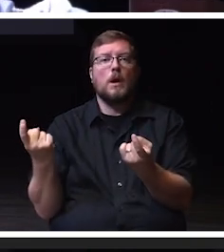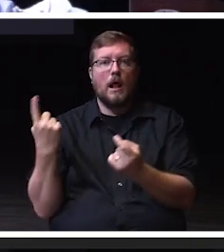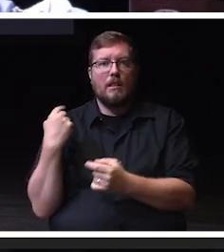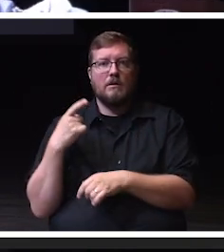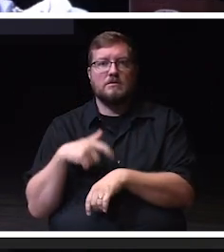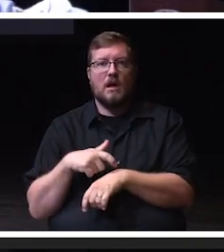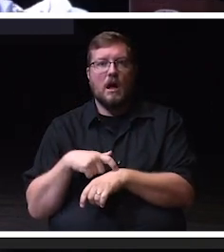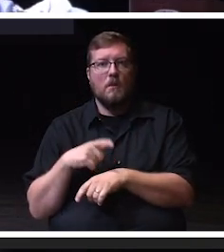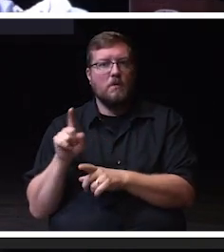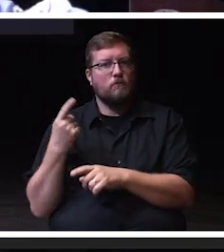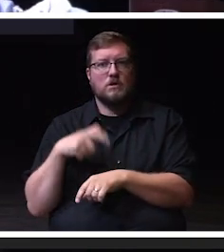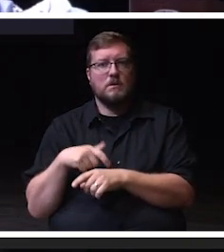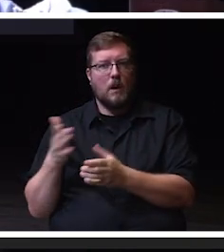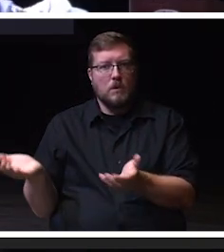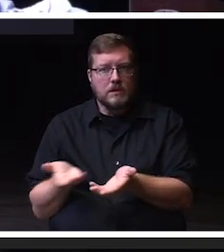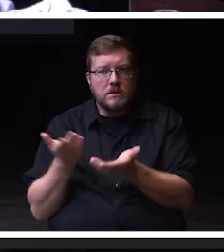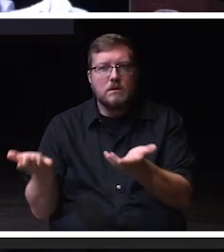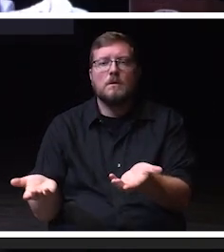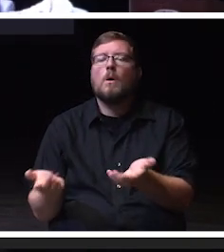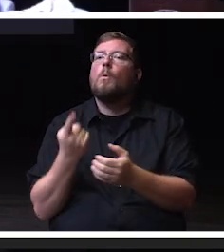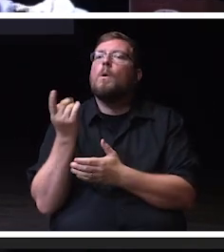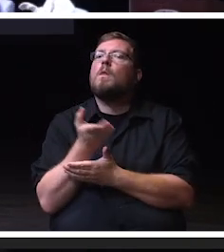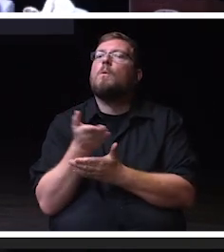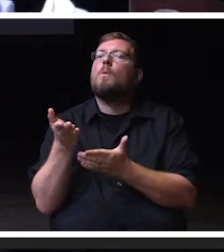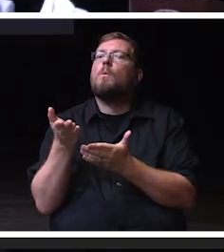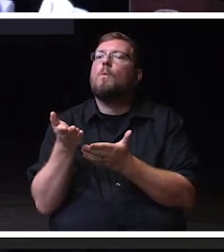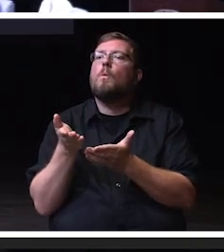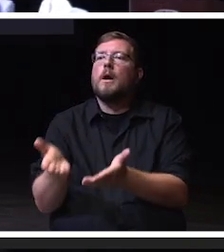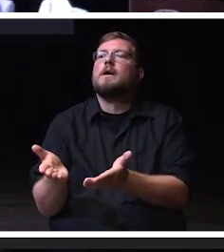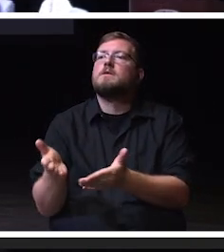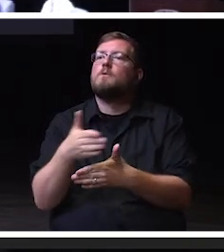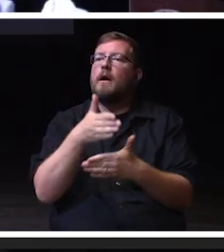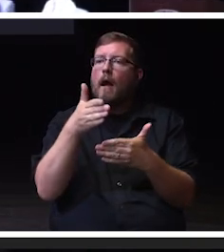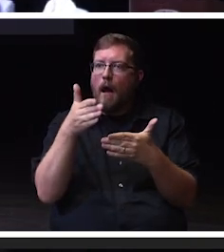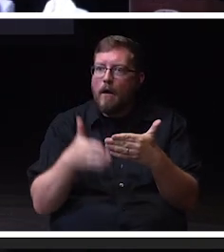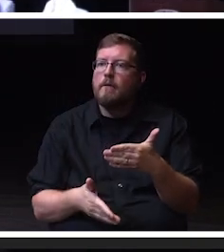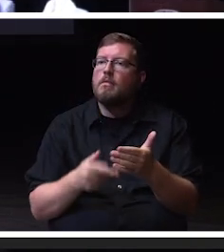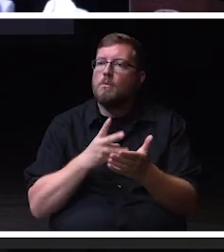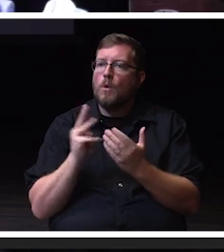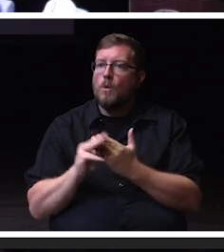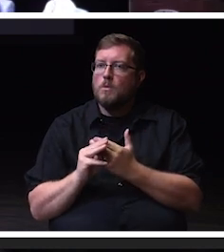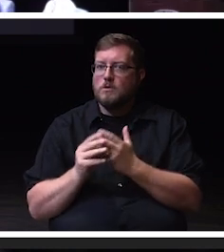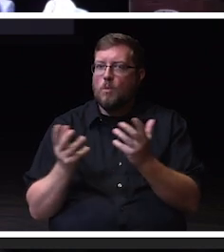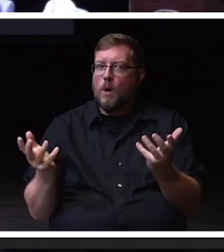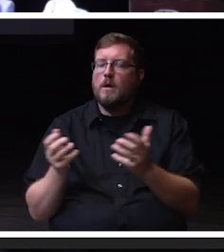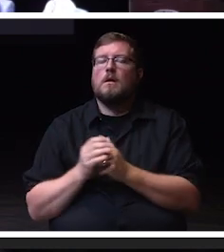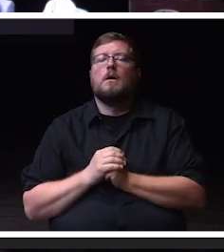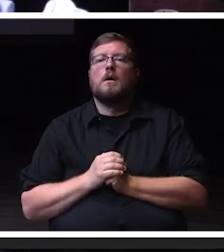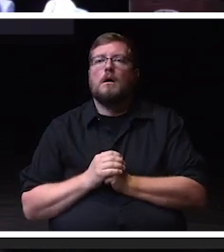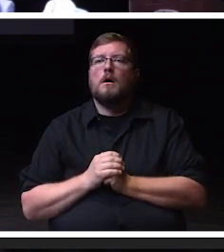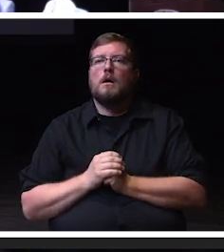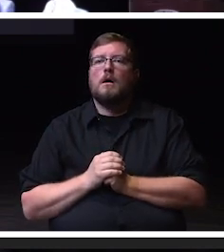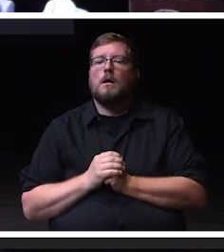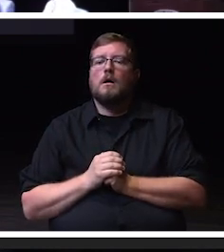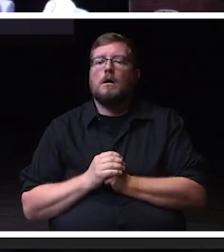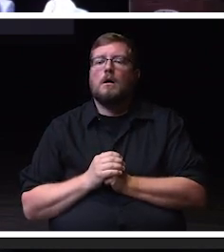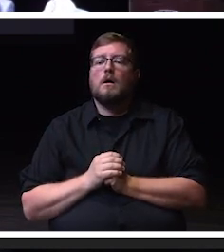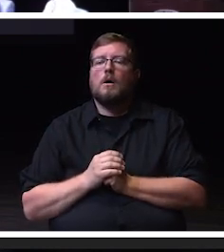one of the ways we ended the ceremony or that program was about, and we focused on. U matter.